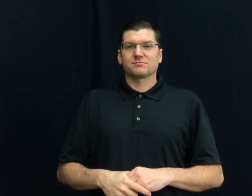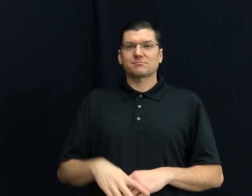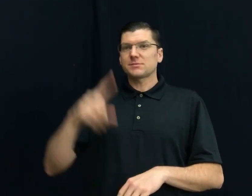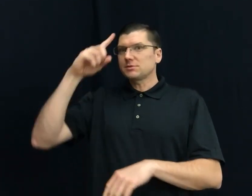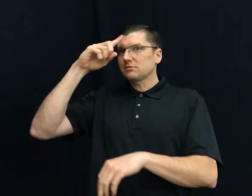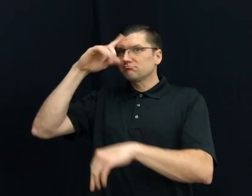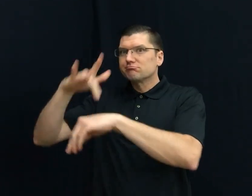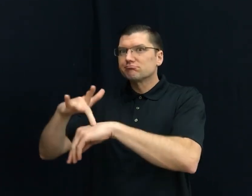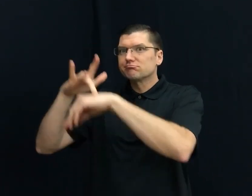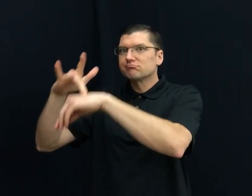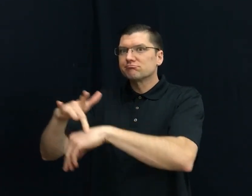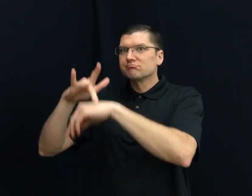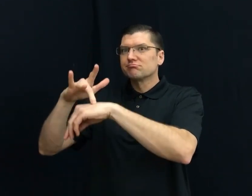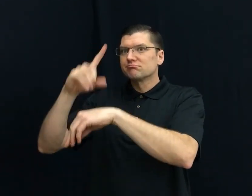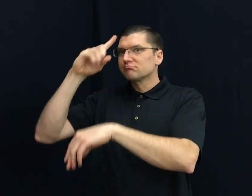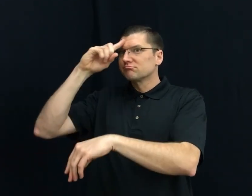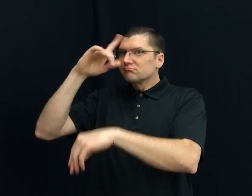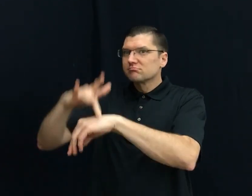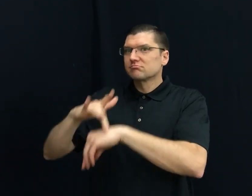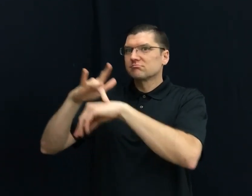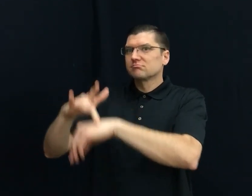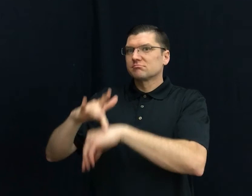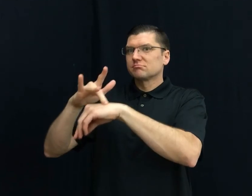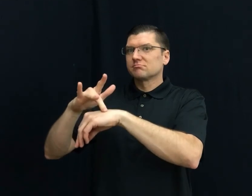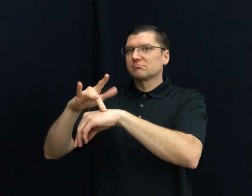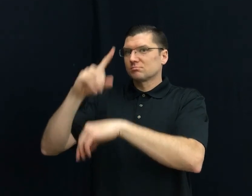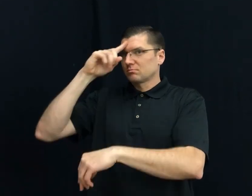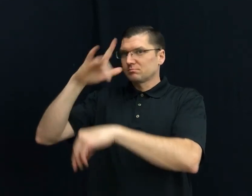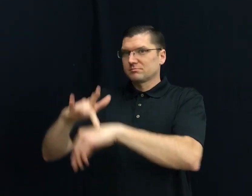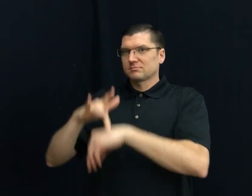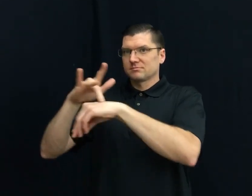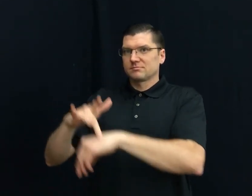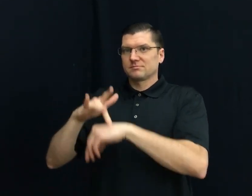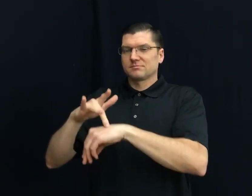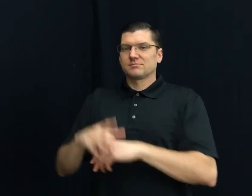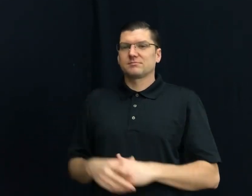79) OBSESSIVE